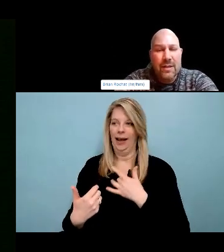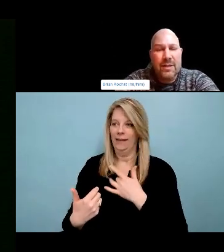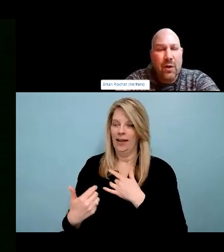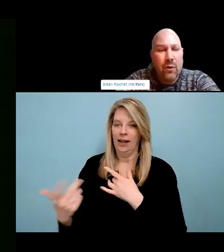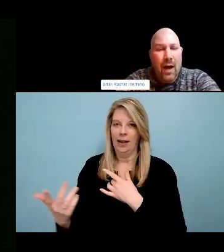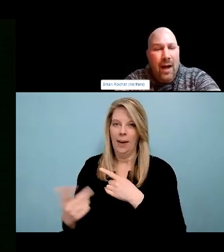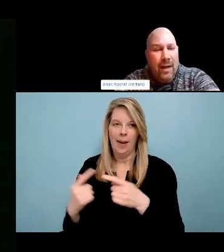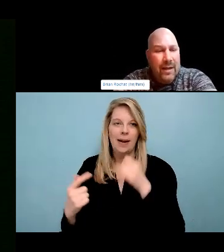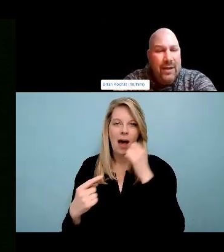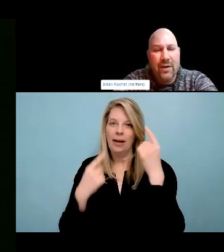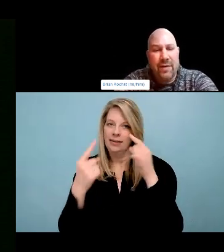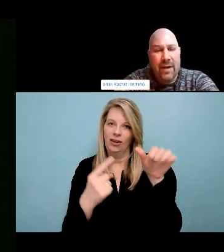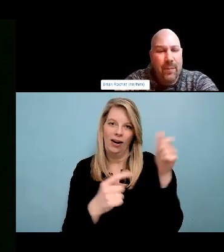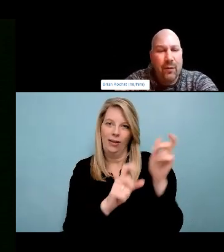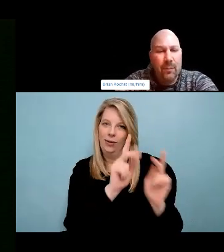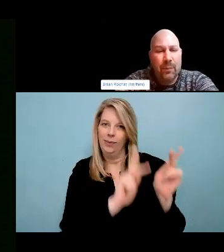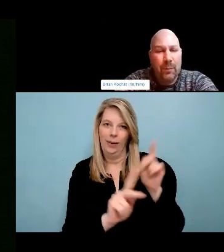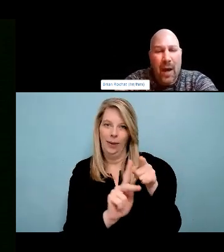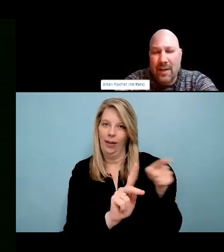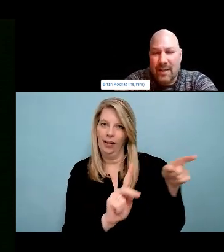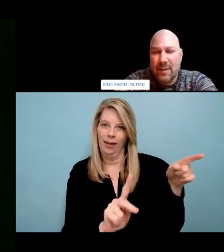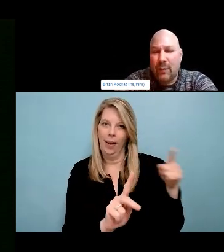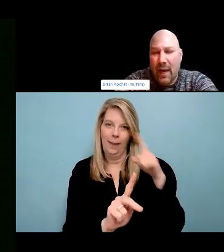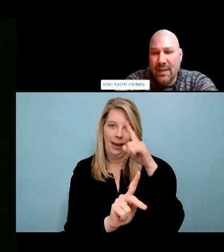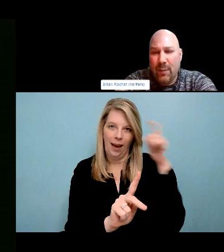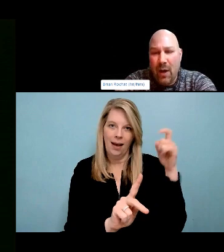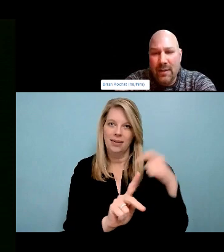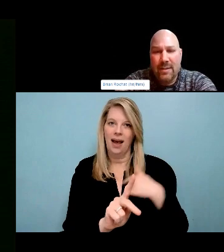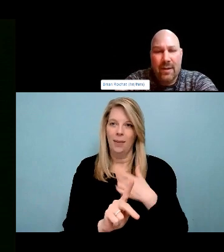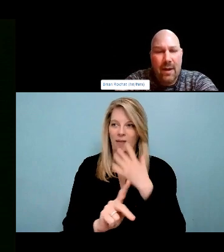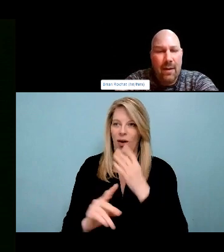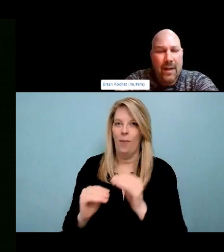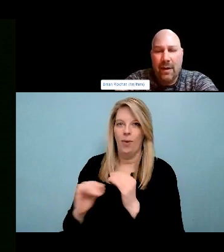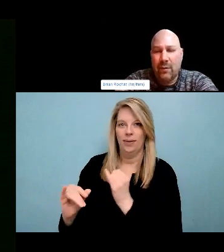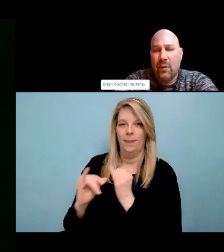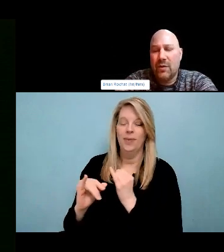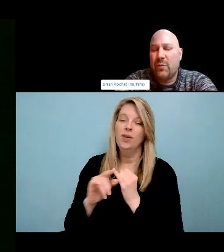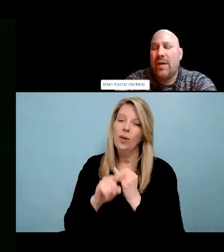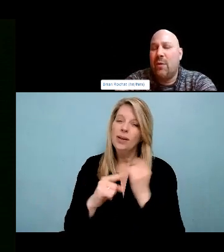reserve by Gimli, where my great-great grandmother was able to, sorry, great, great, great, grandmother